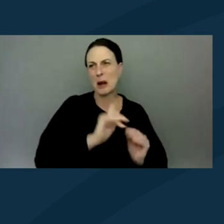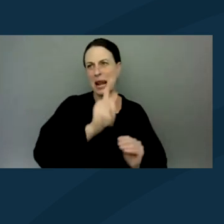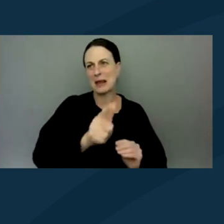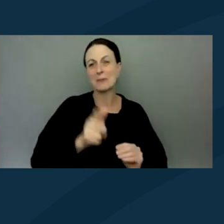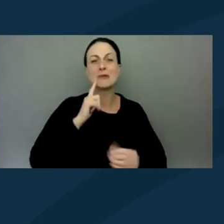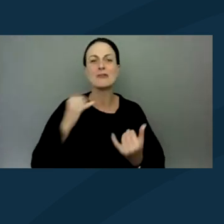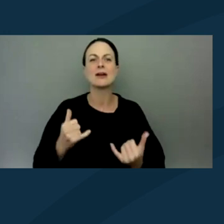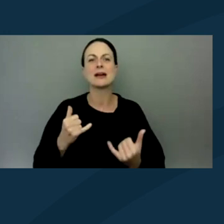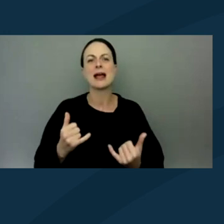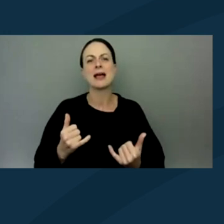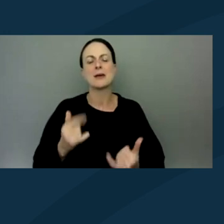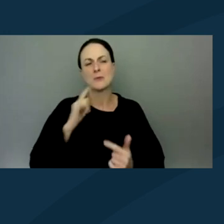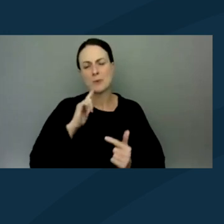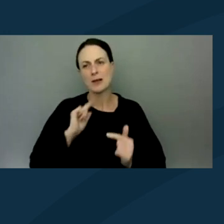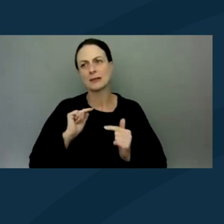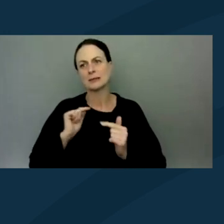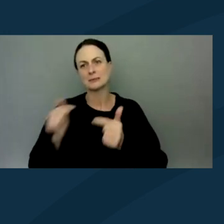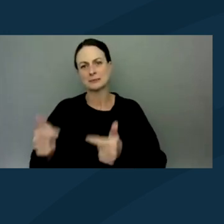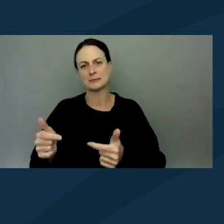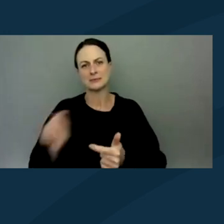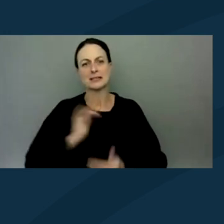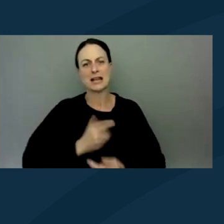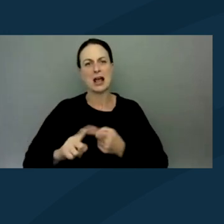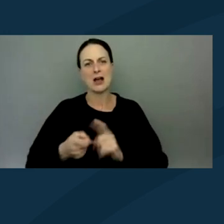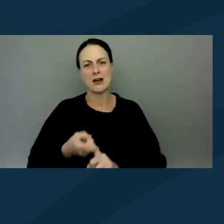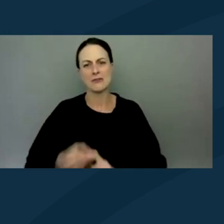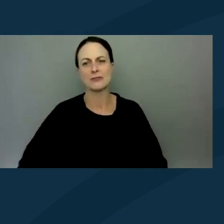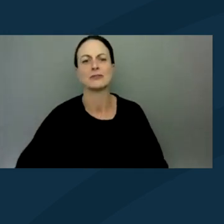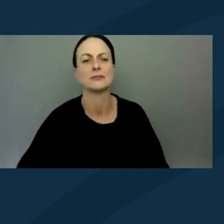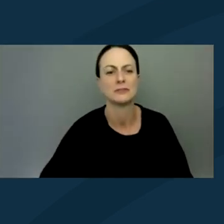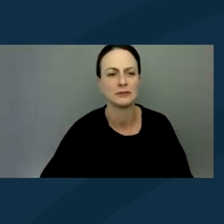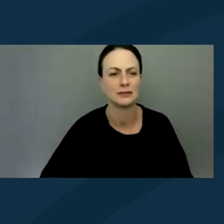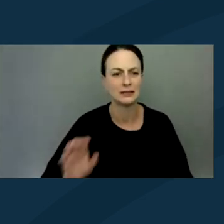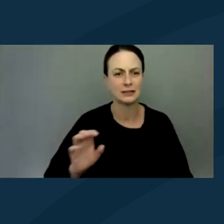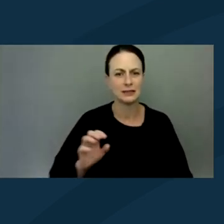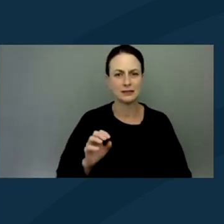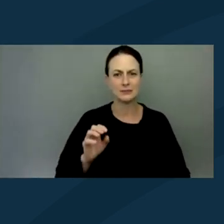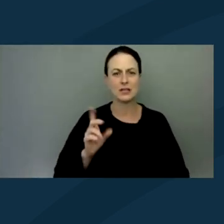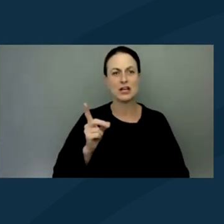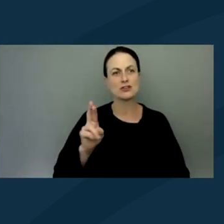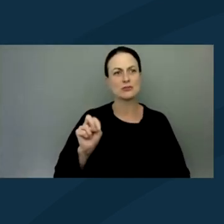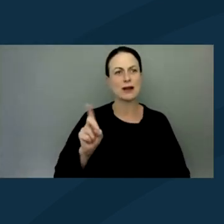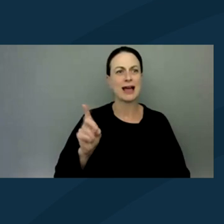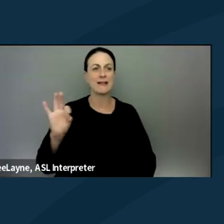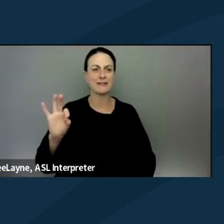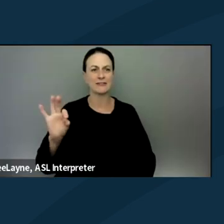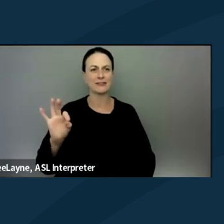we will pass it over to our friends, DREDF, to talk a little bit about what some of those constitutional rights are